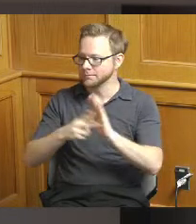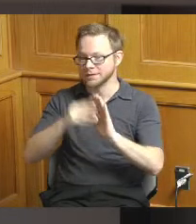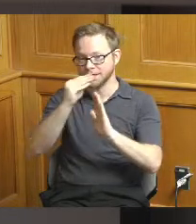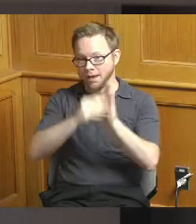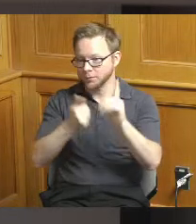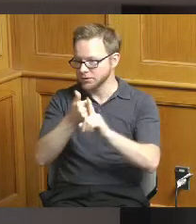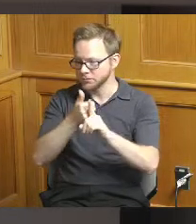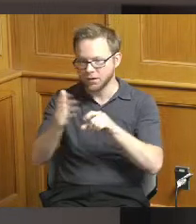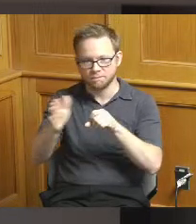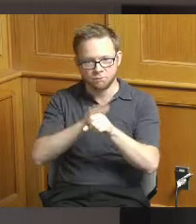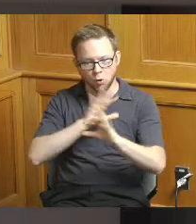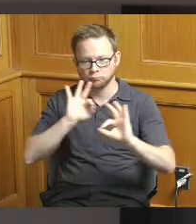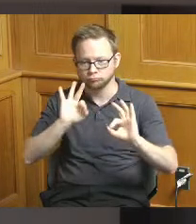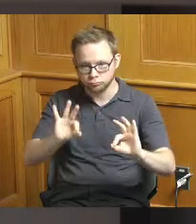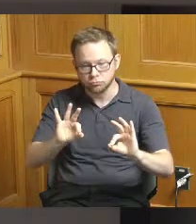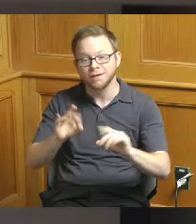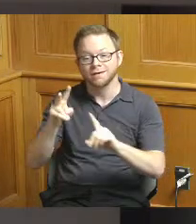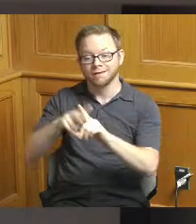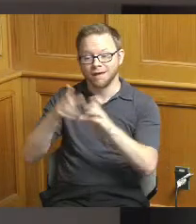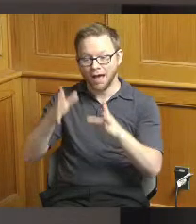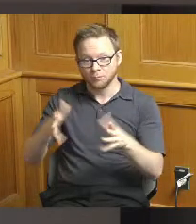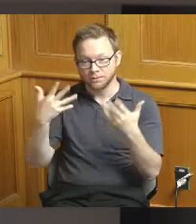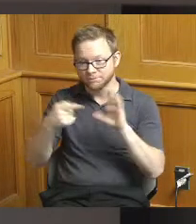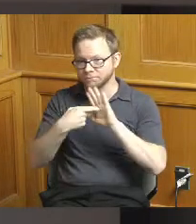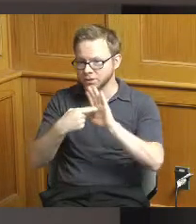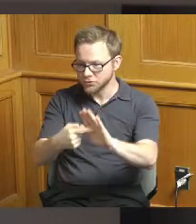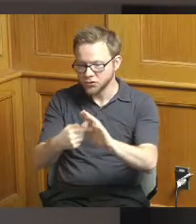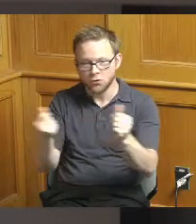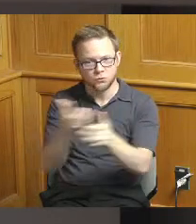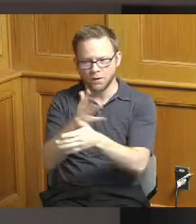the applicant is able to demonstrate they have all the things in place to execute the project